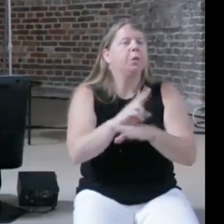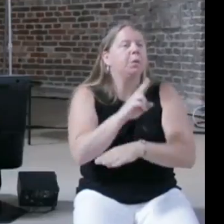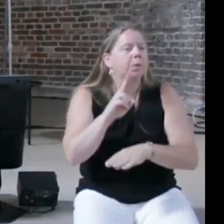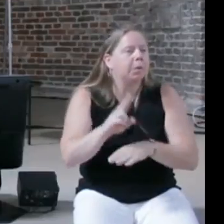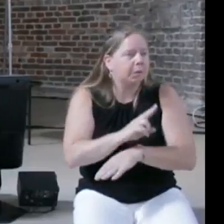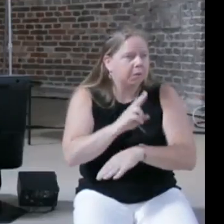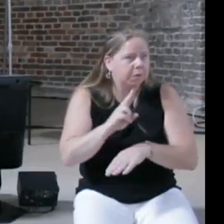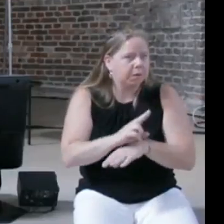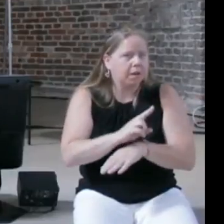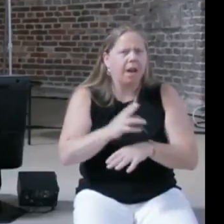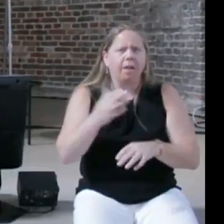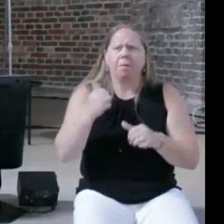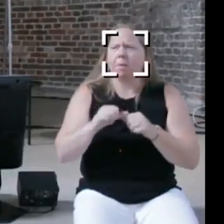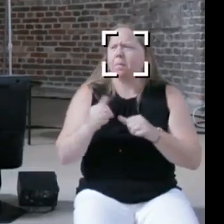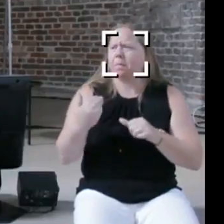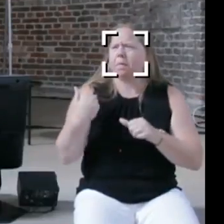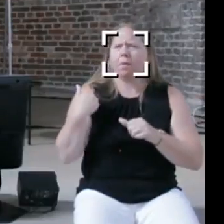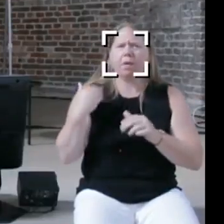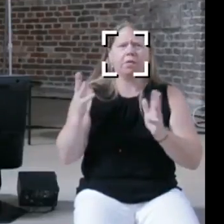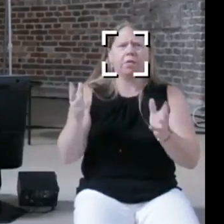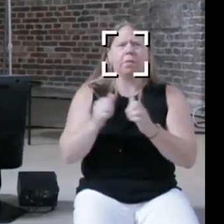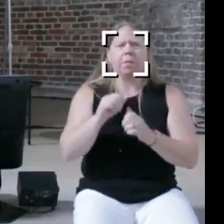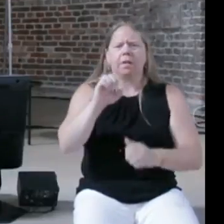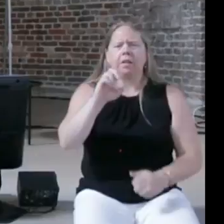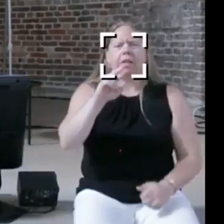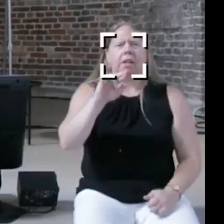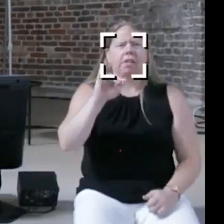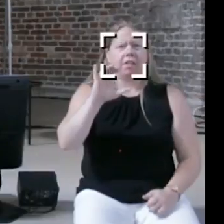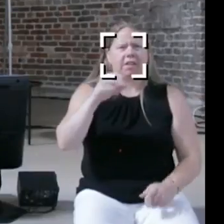our conversation with Eric from Lego before the workshop actually, he said you know 20